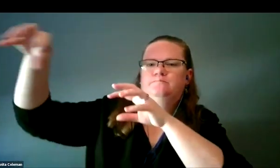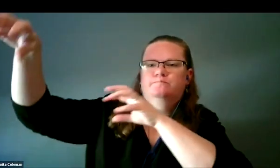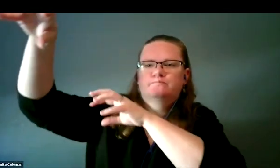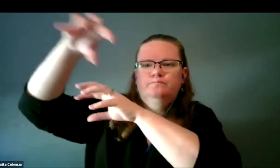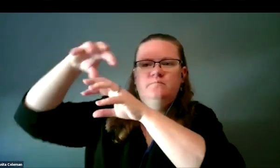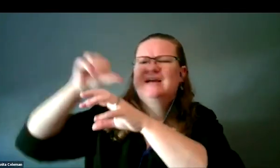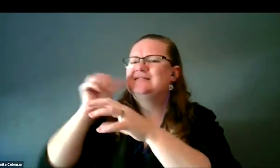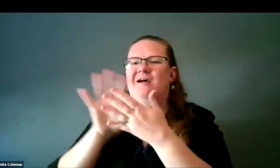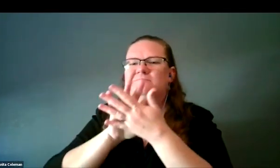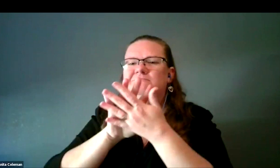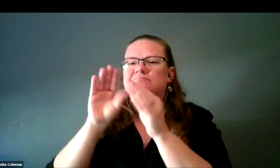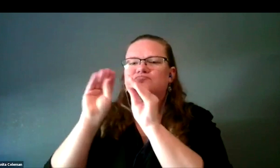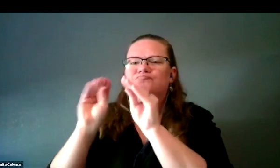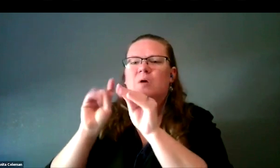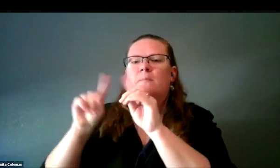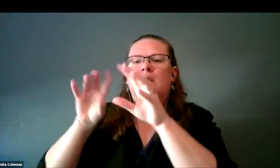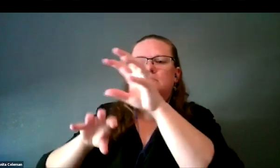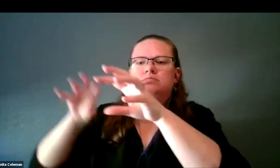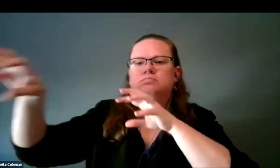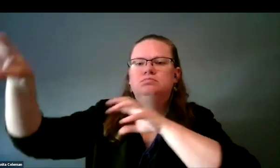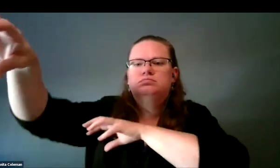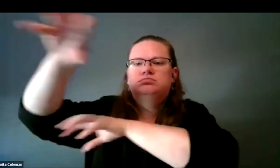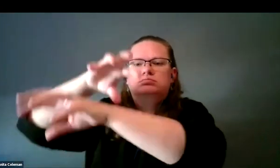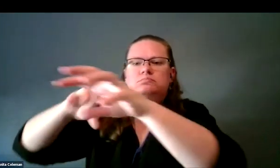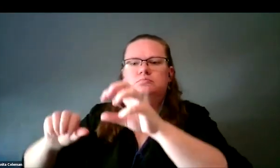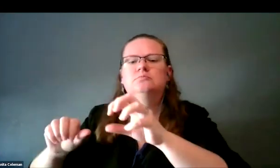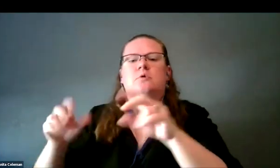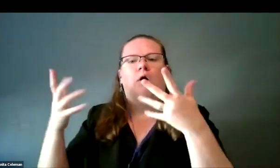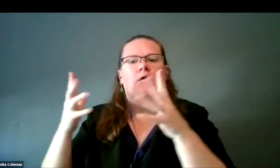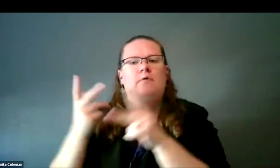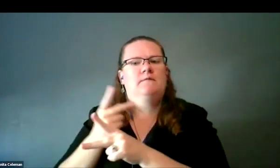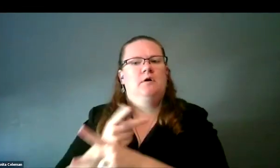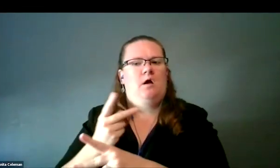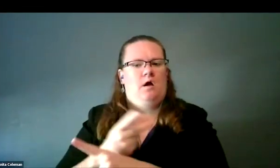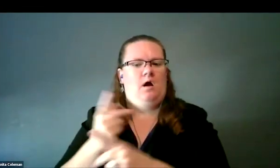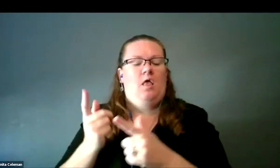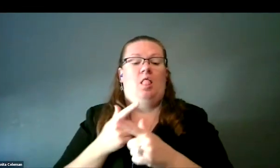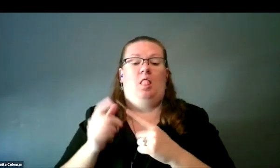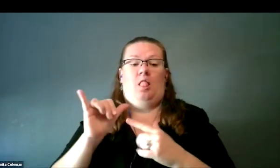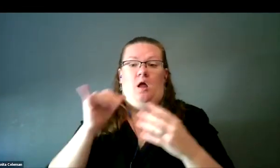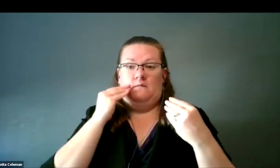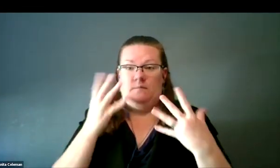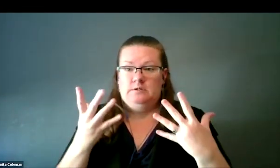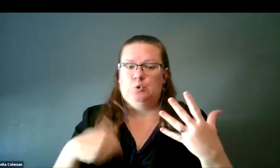the cluster is, where the stars are, and where the gas and dust is. We delineated all of that,